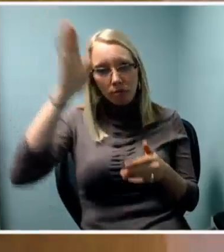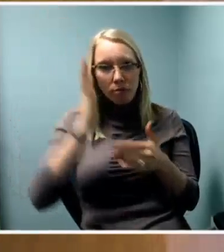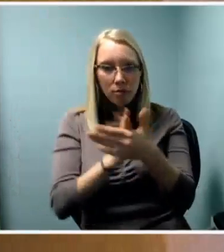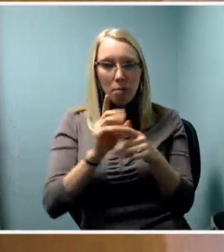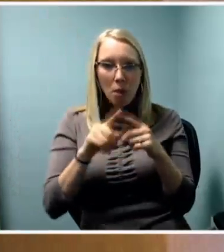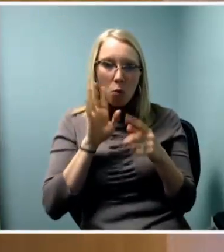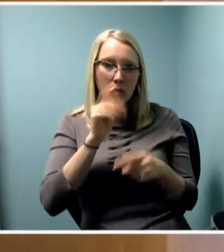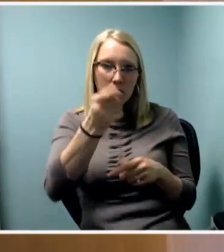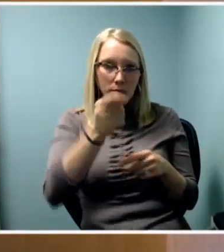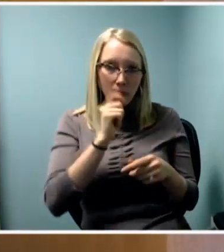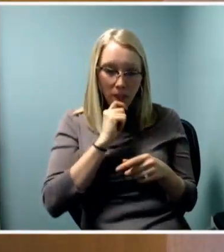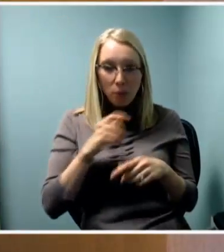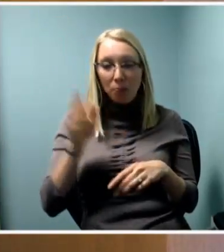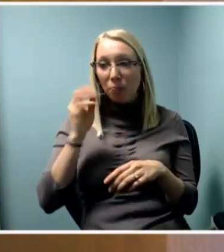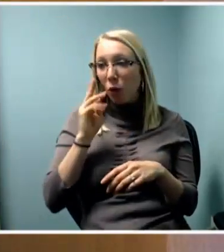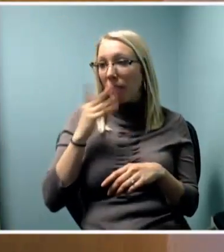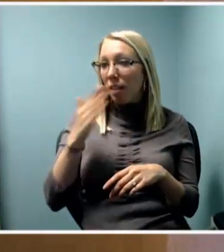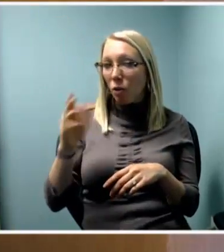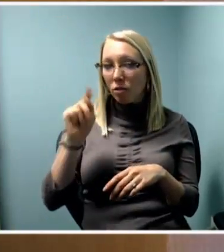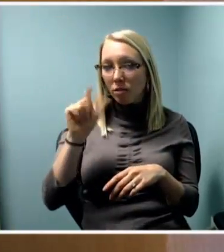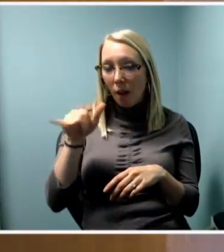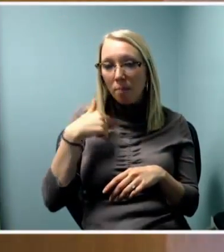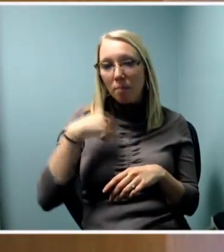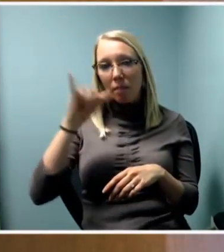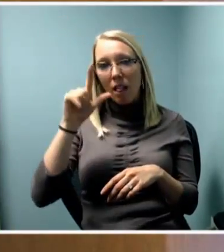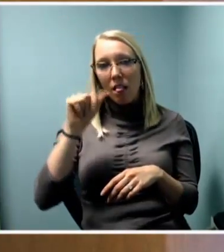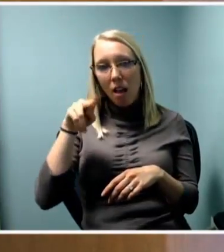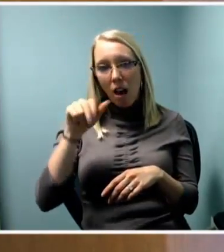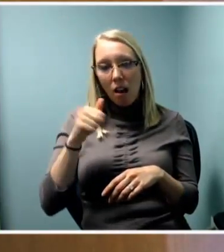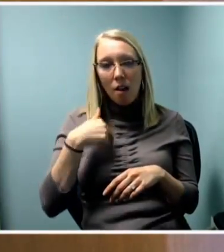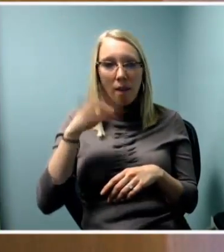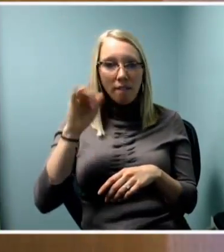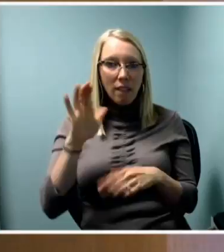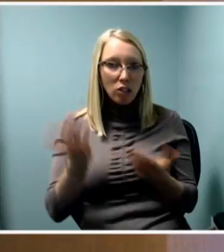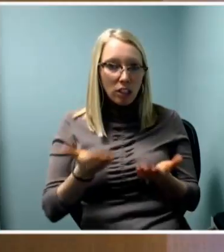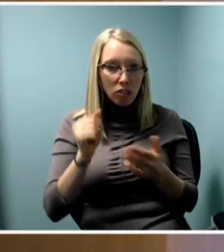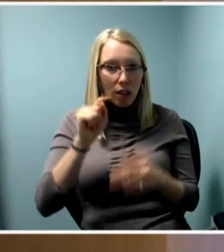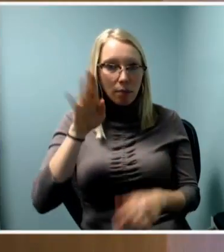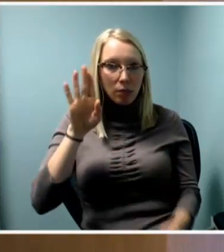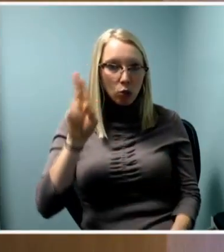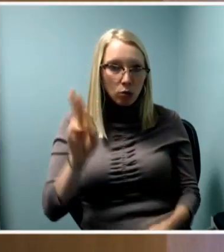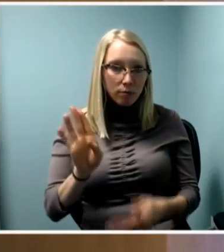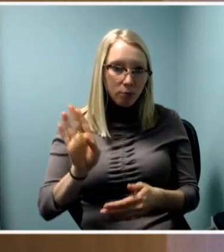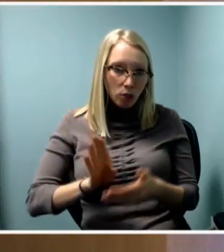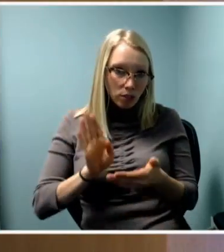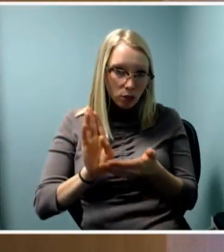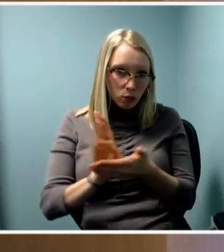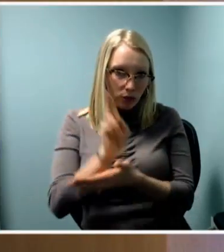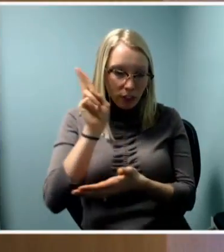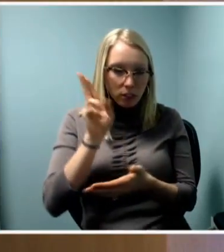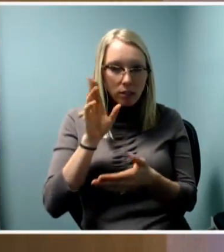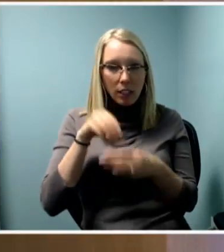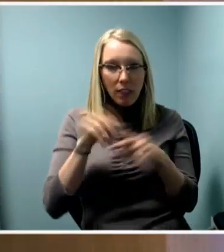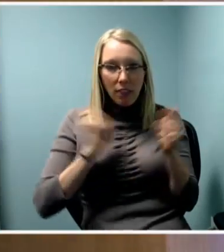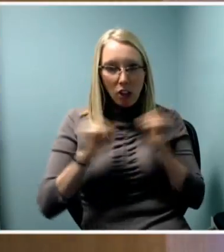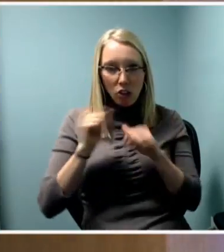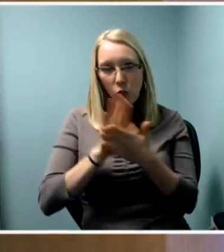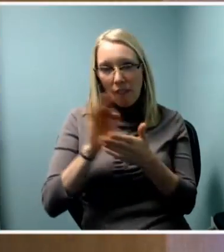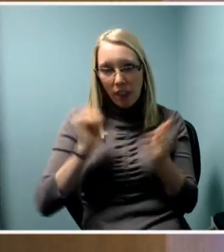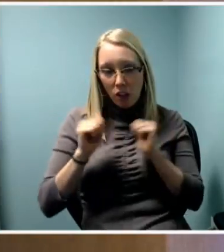Hi, I'm Alana. I am on faculty here at BU in the school of theater and I also am the director of New Work at Company One Theatre Company.